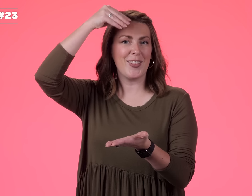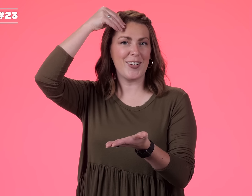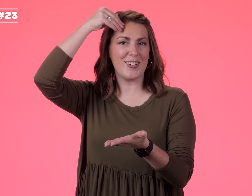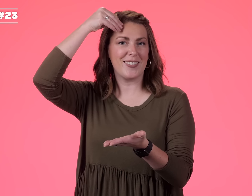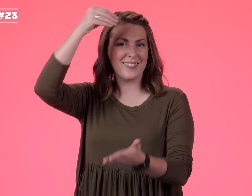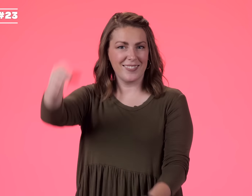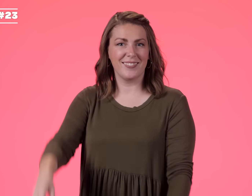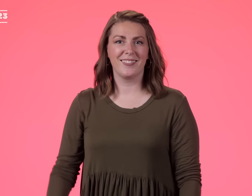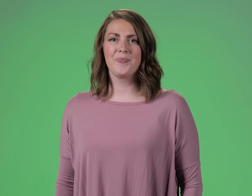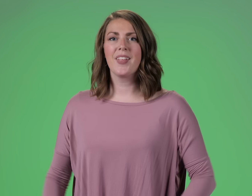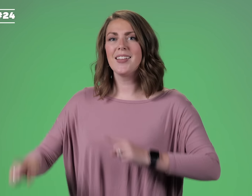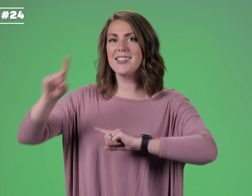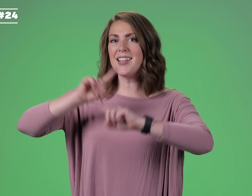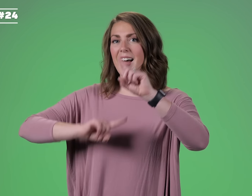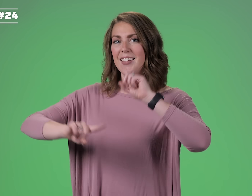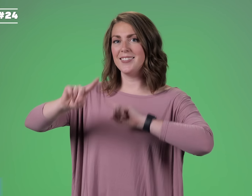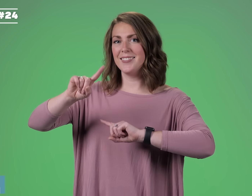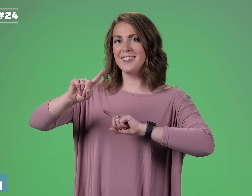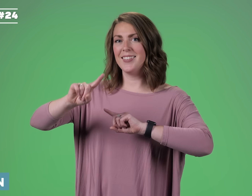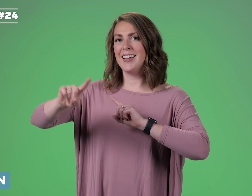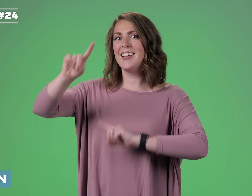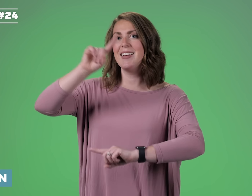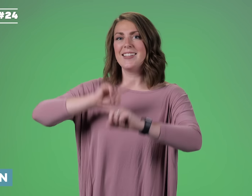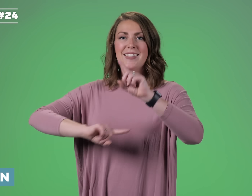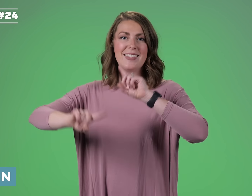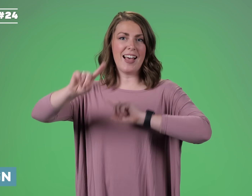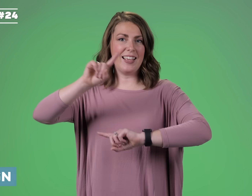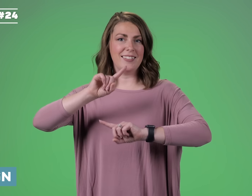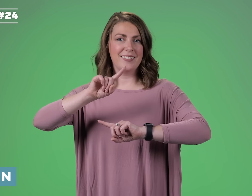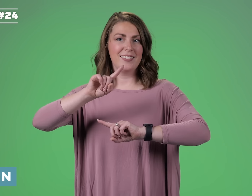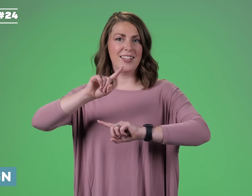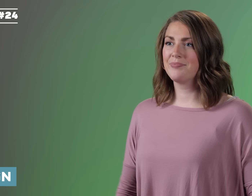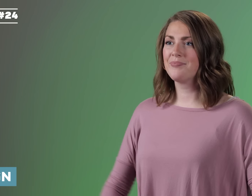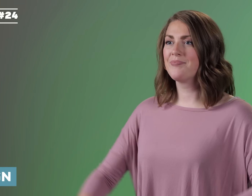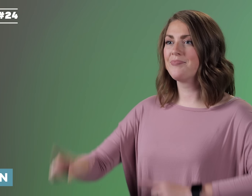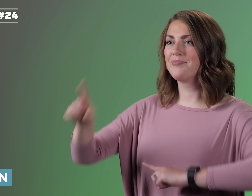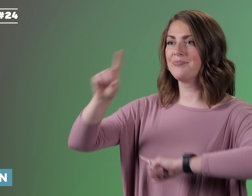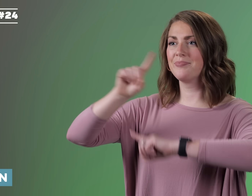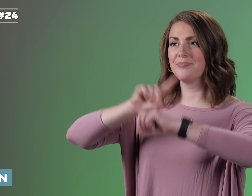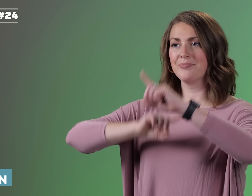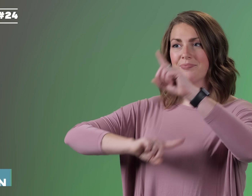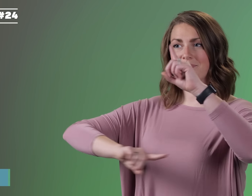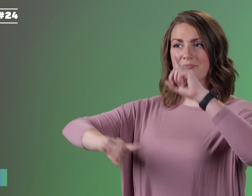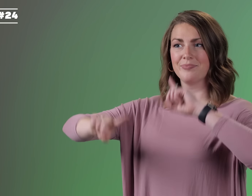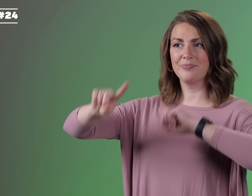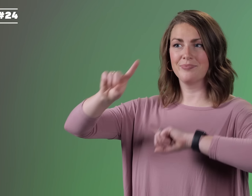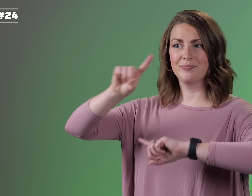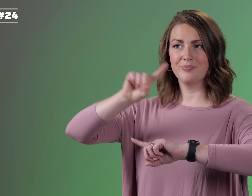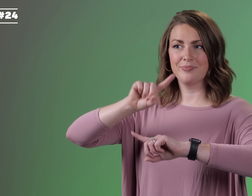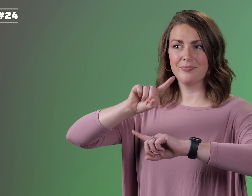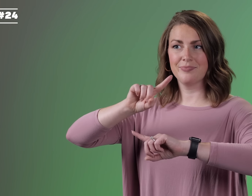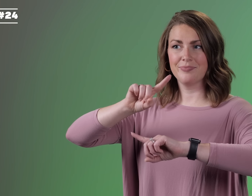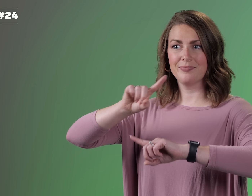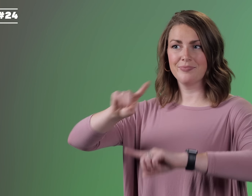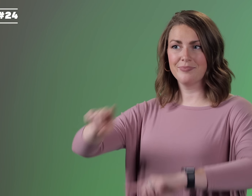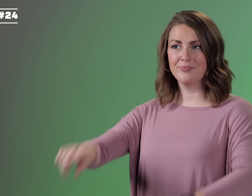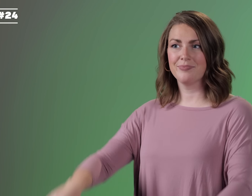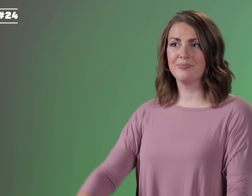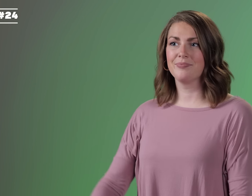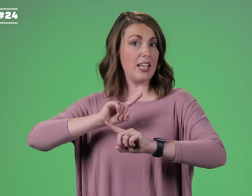LEARN SIGN SIGN Your hands are moving in towards yourself referencing like you're signing.